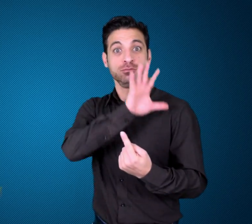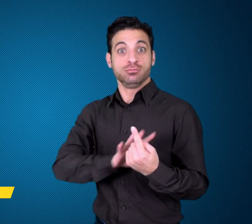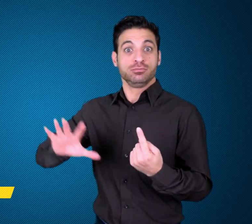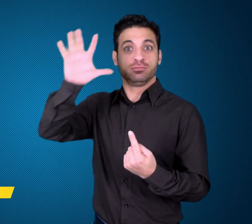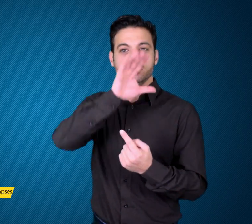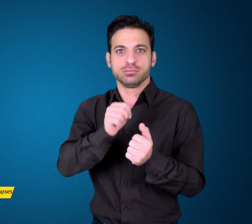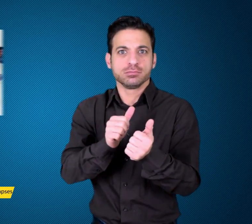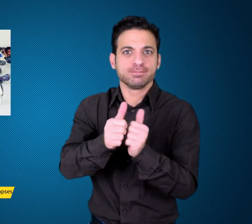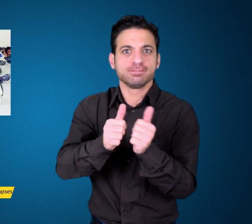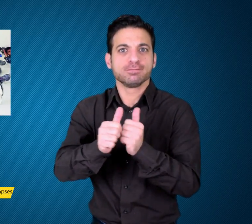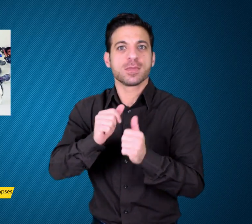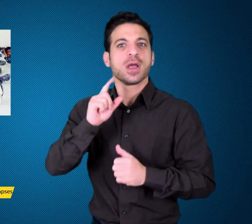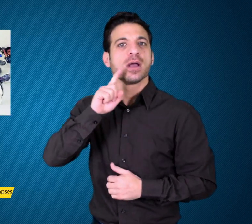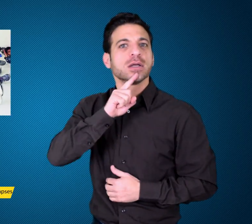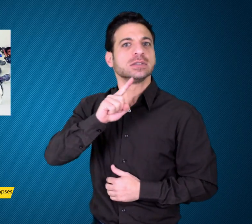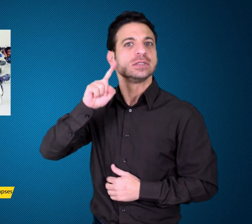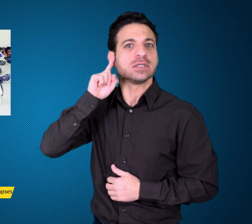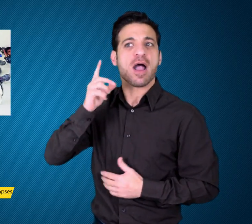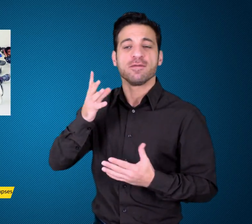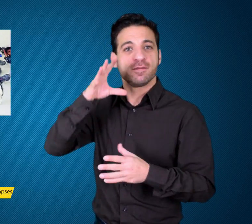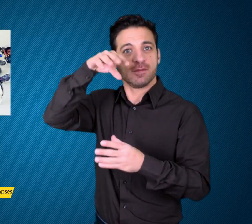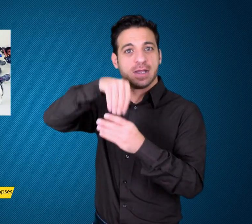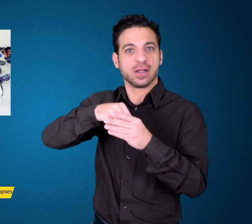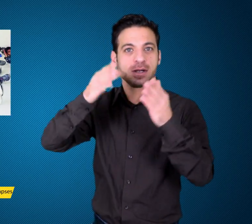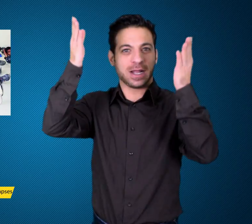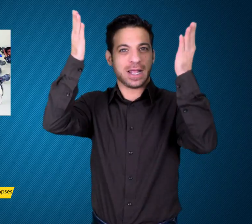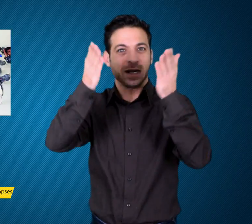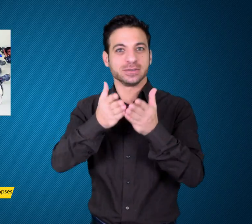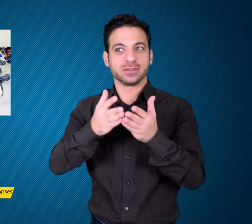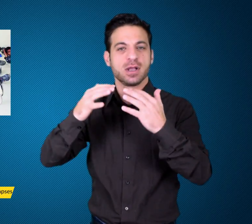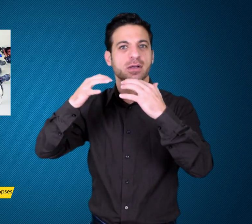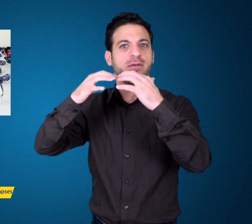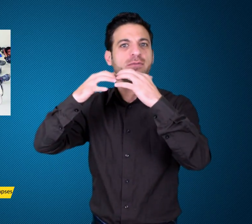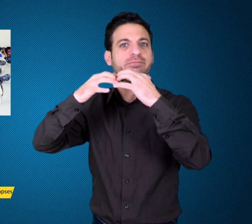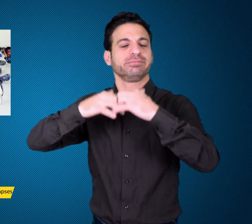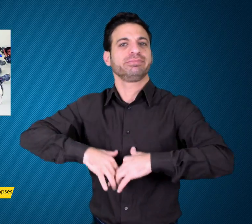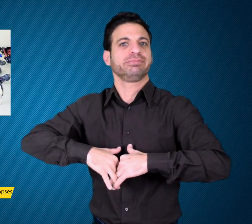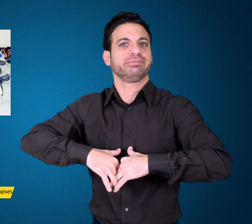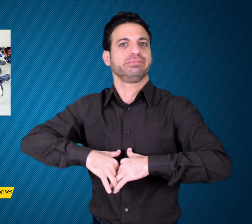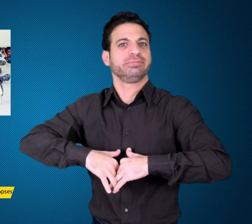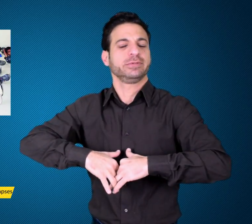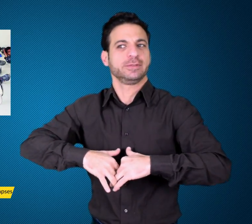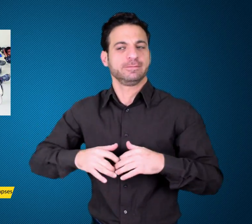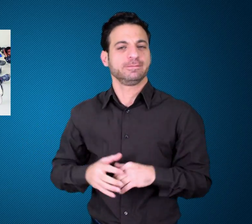Memnos: National Games of the Deaf In India Collapses